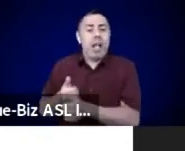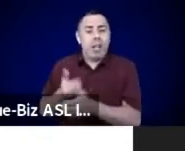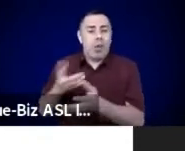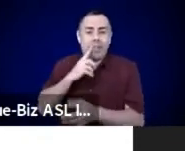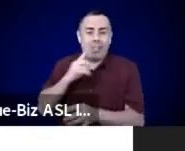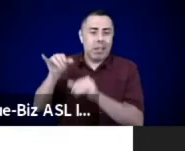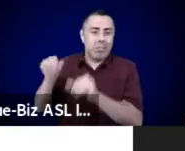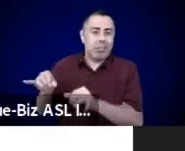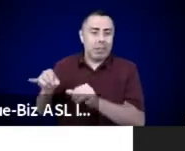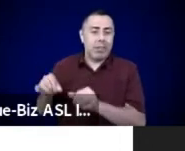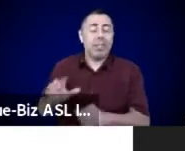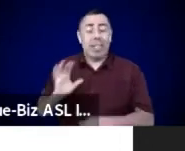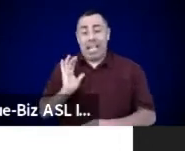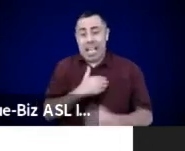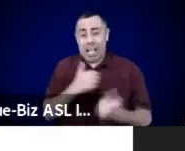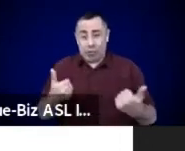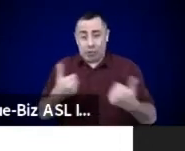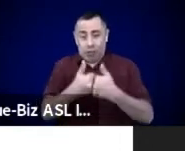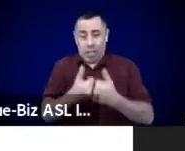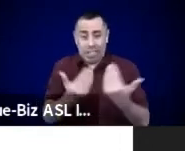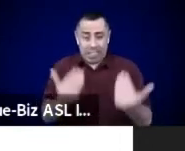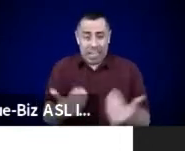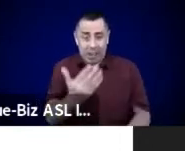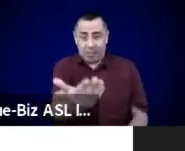Can you feel that? Can you allow?